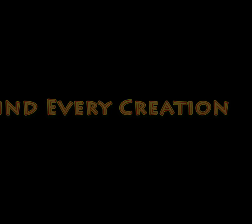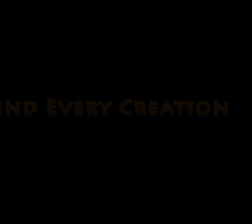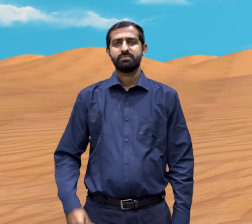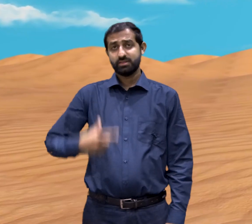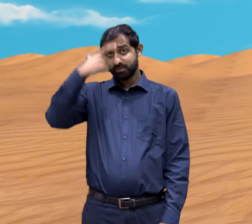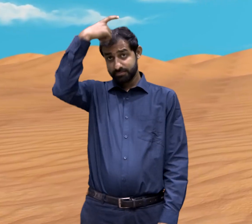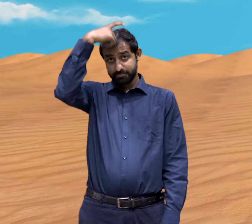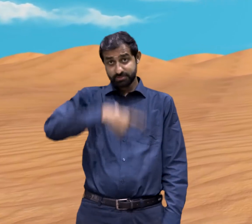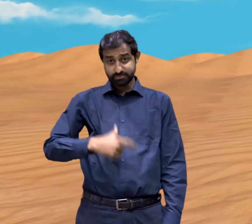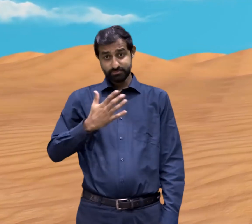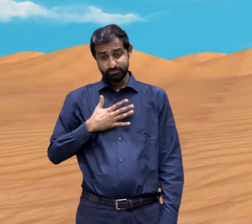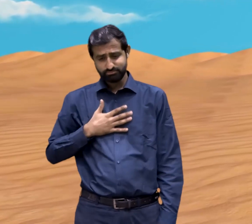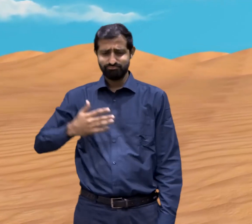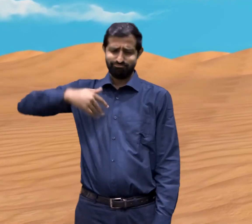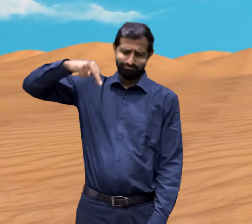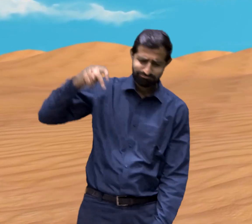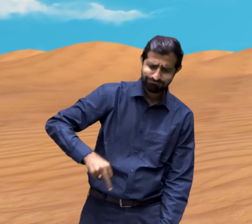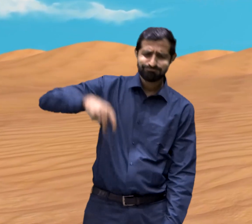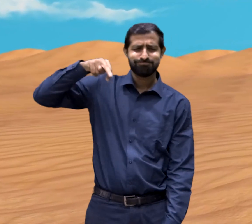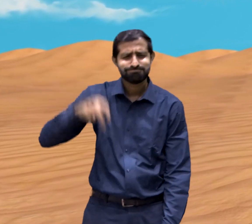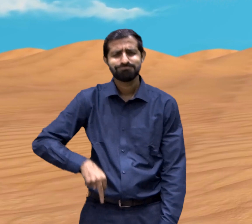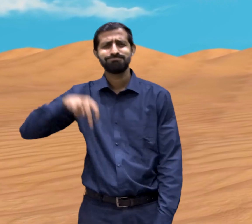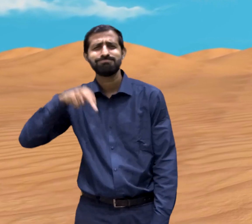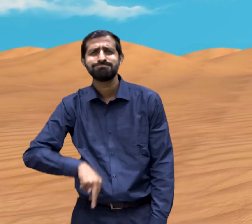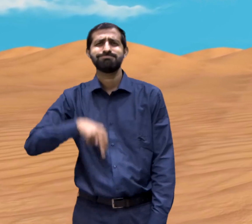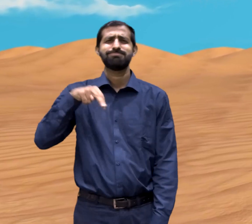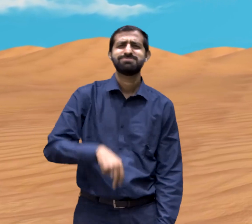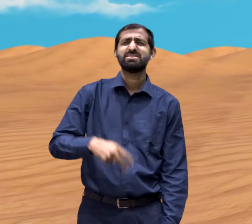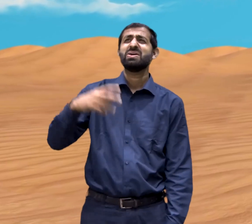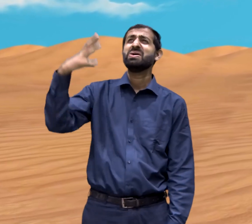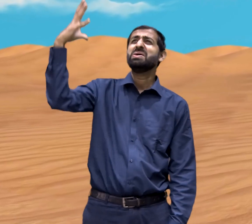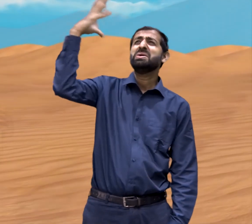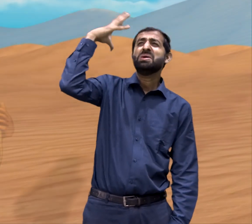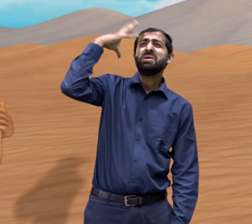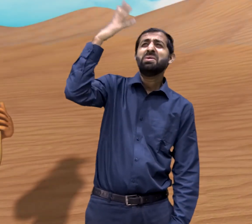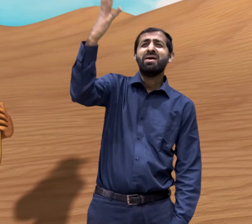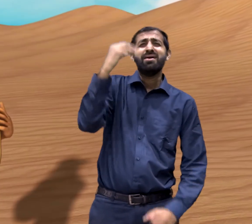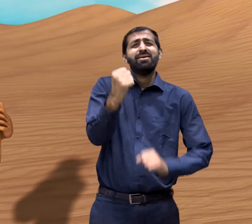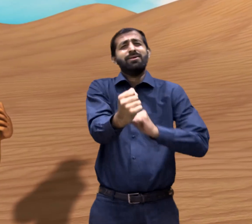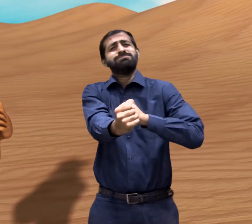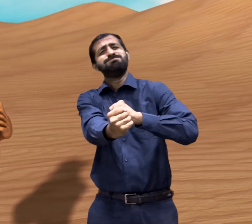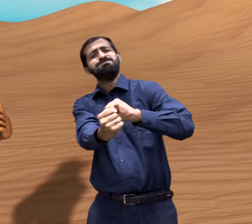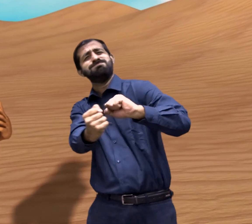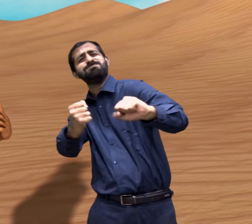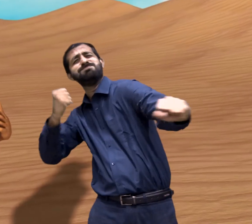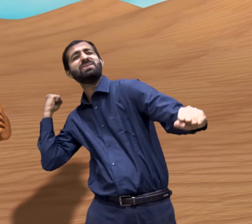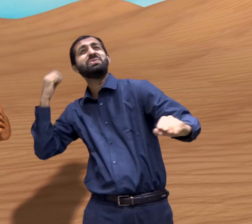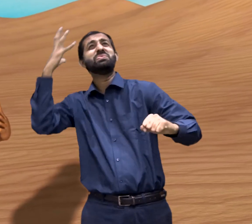One sunny day, a traveller was walking down the road. And it was extremely hot.